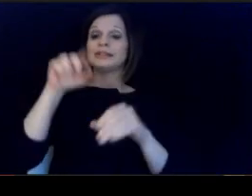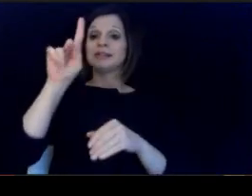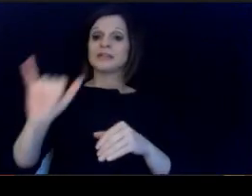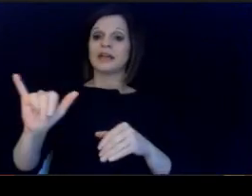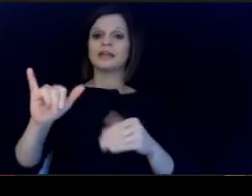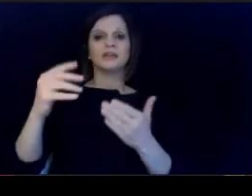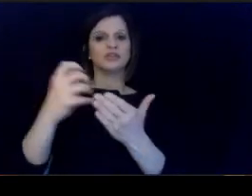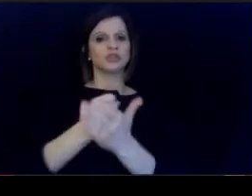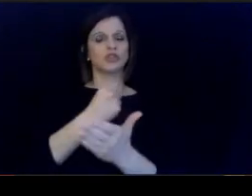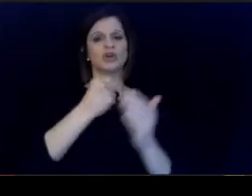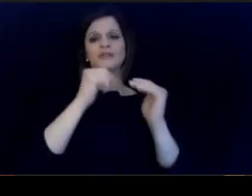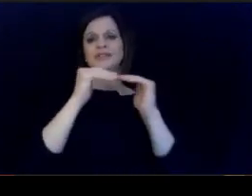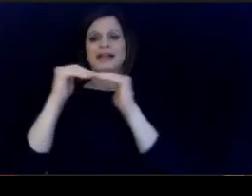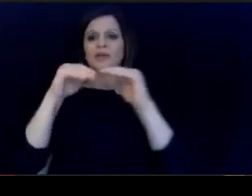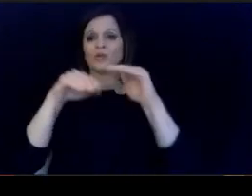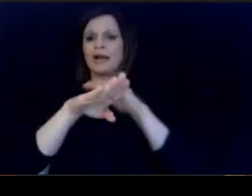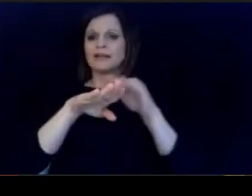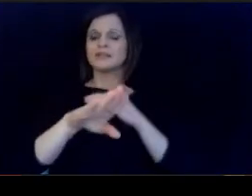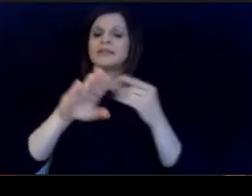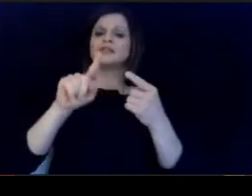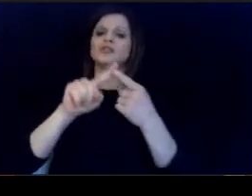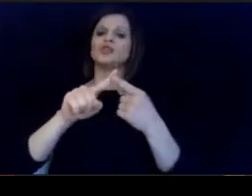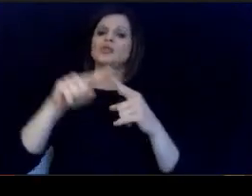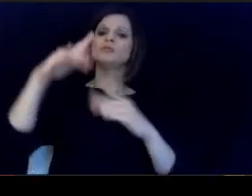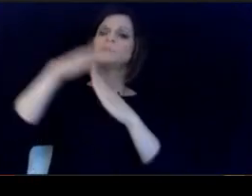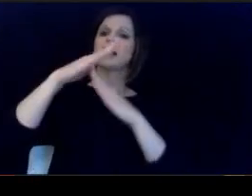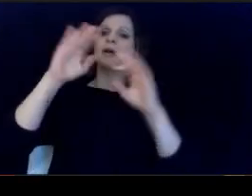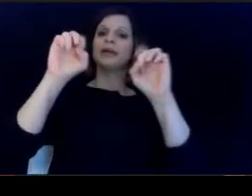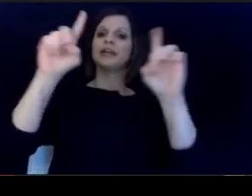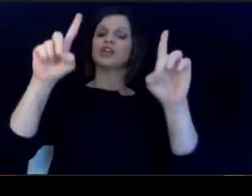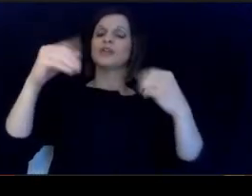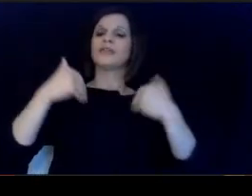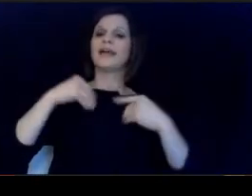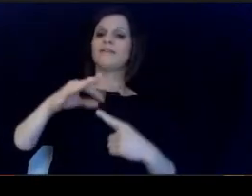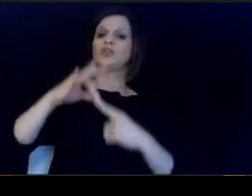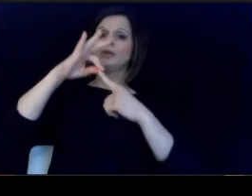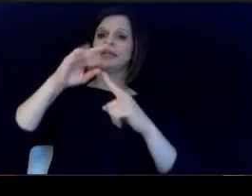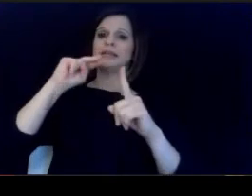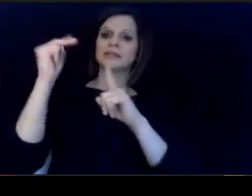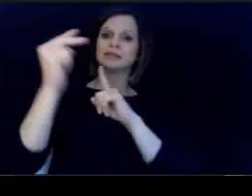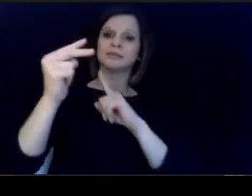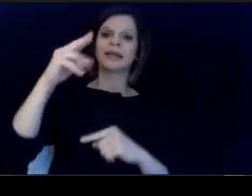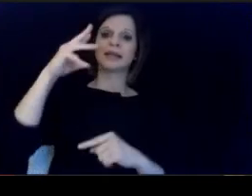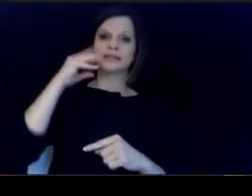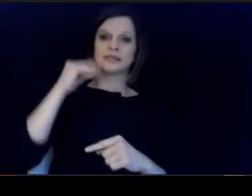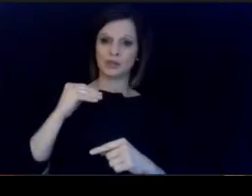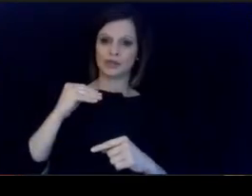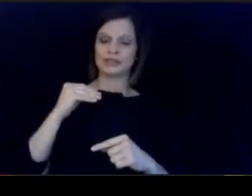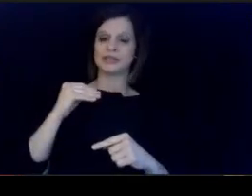to world class educators who have unique experiences. and perspectives and are committed to their success.